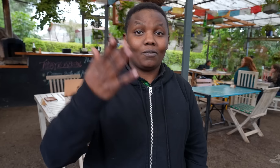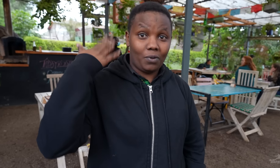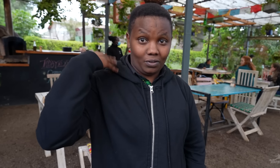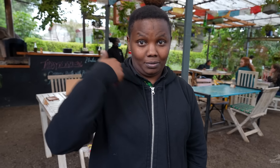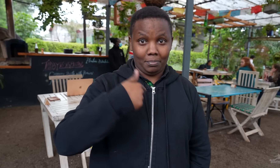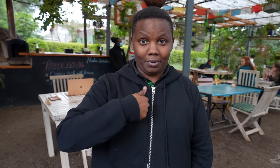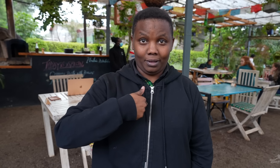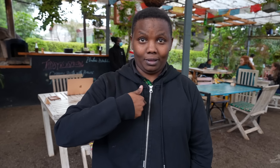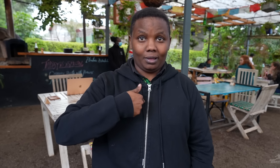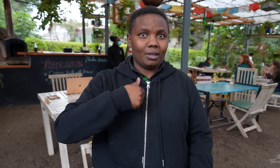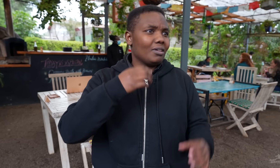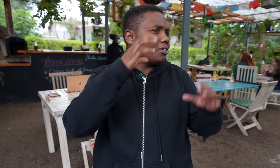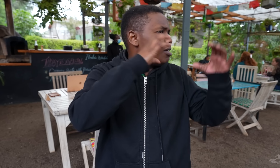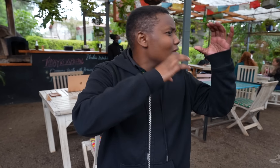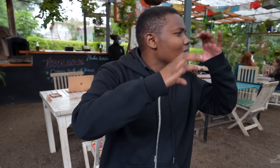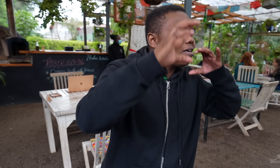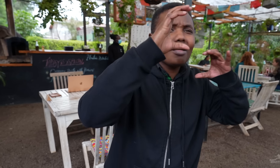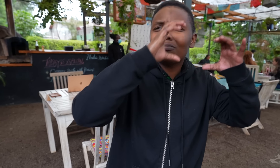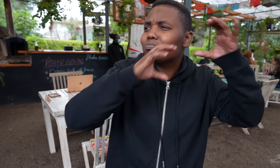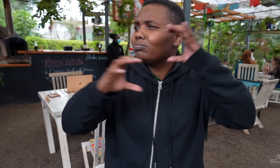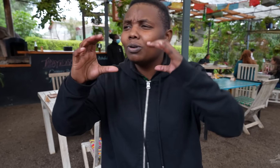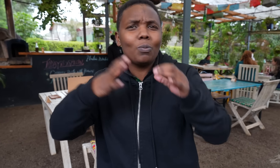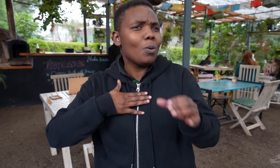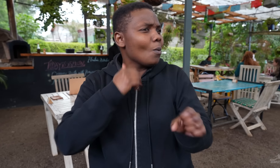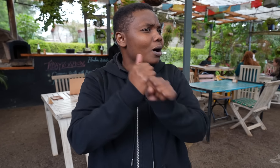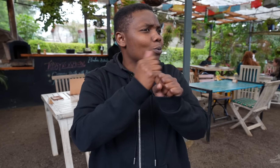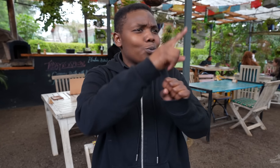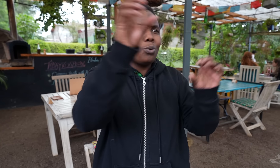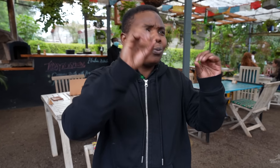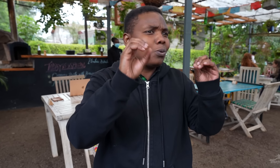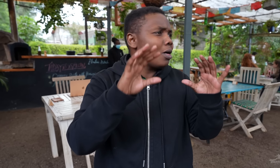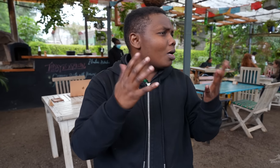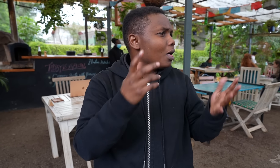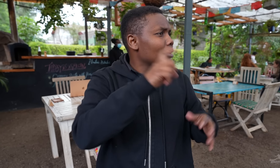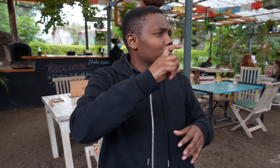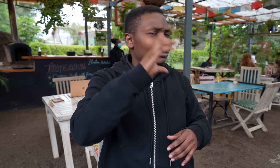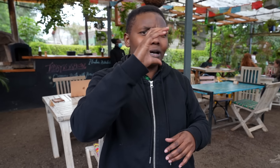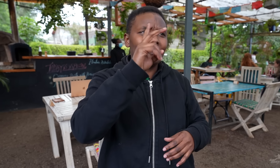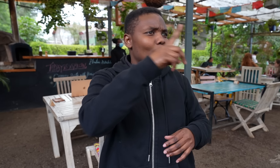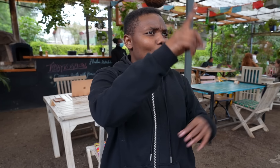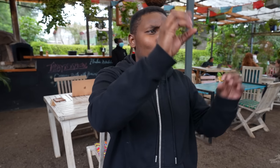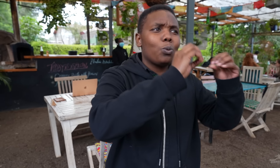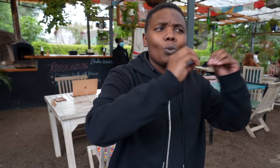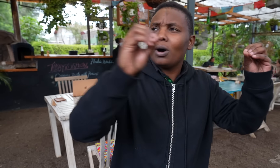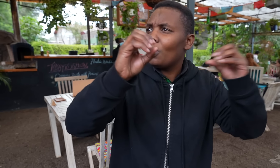Before joining, I struggled to find a job, despite sending out many CVs.